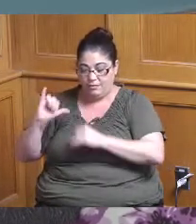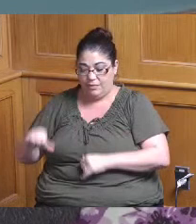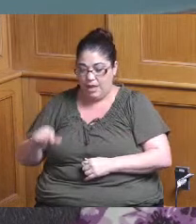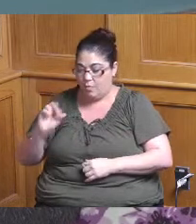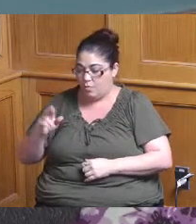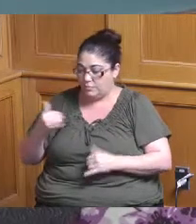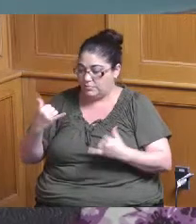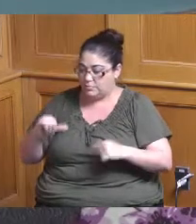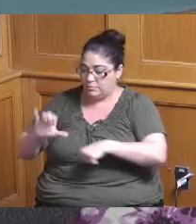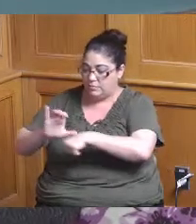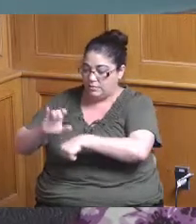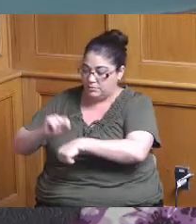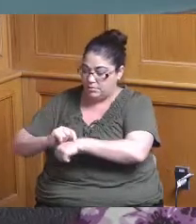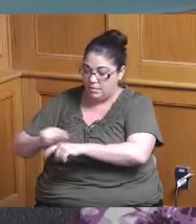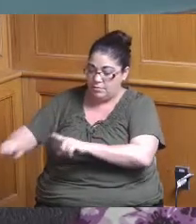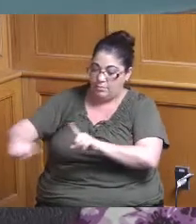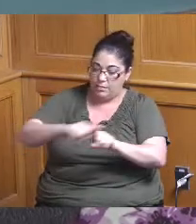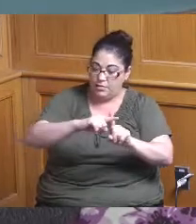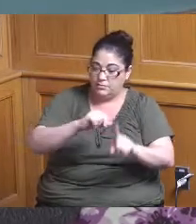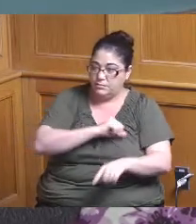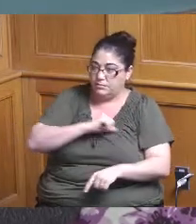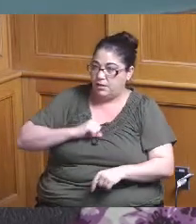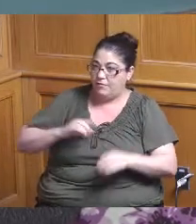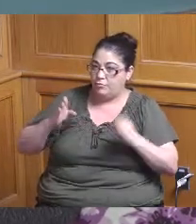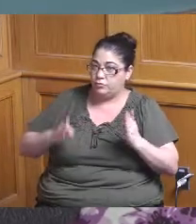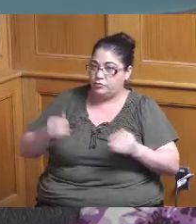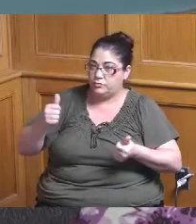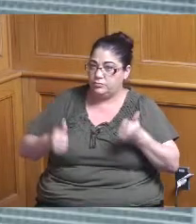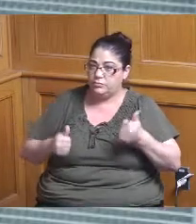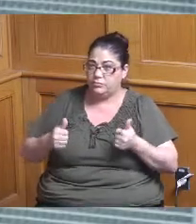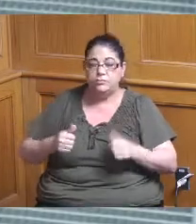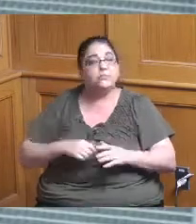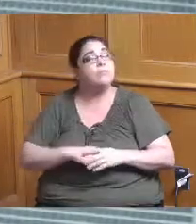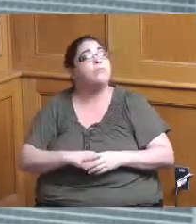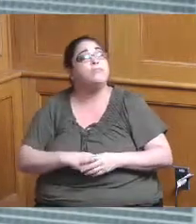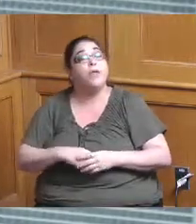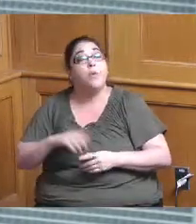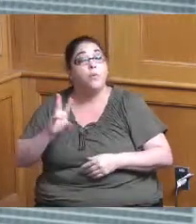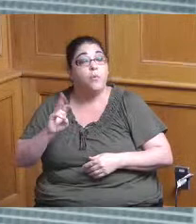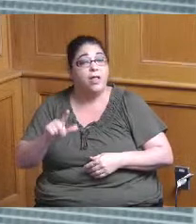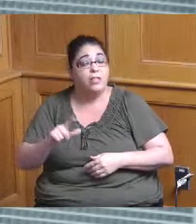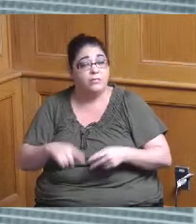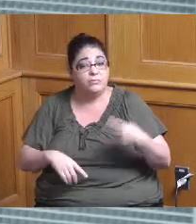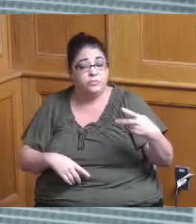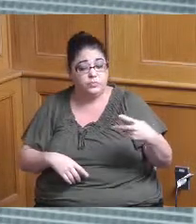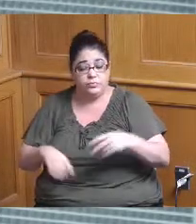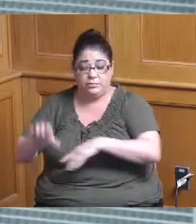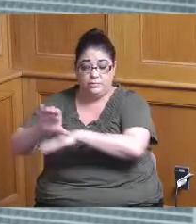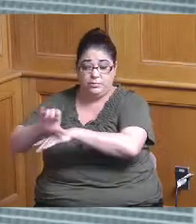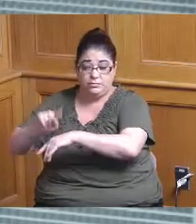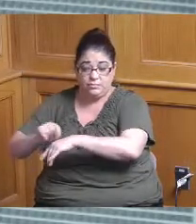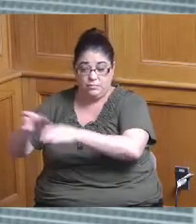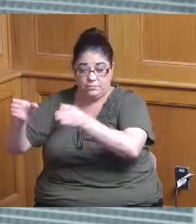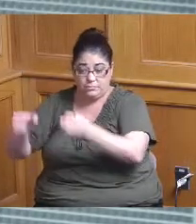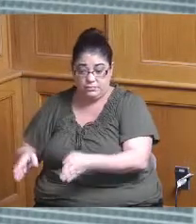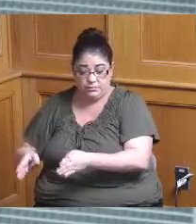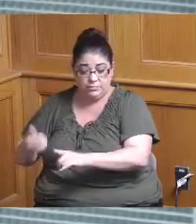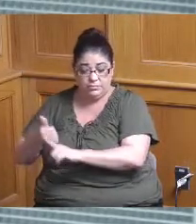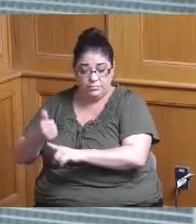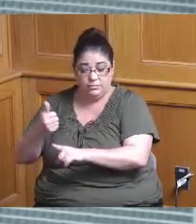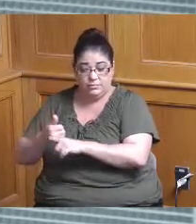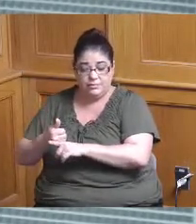consultants plus a staff member well two things one that the the consultant is acting as a liaison